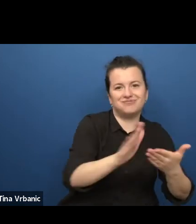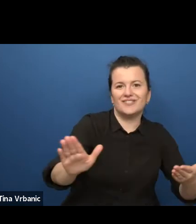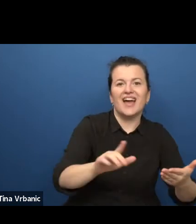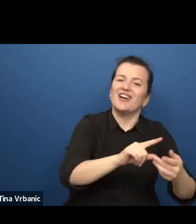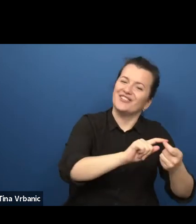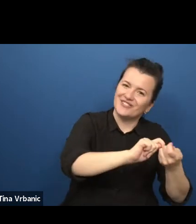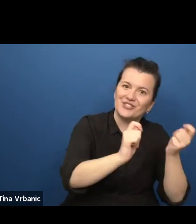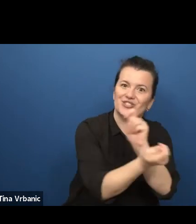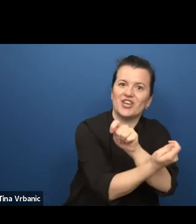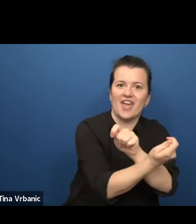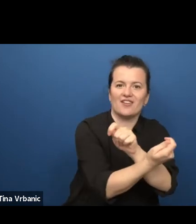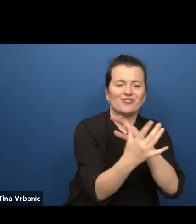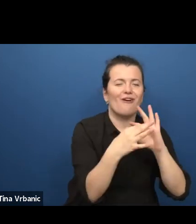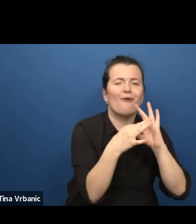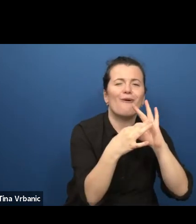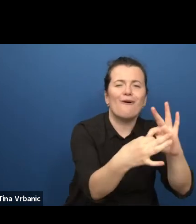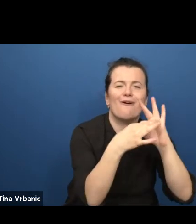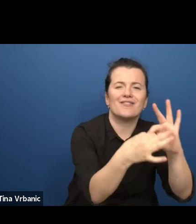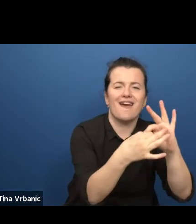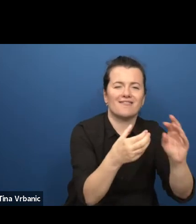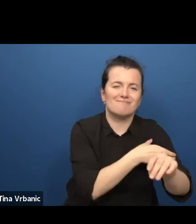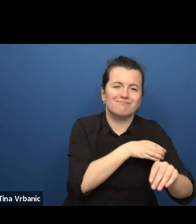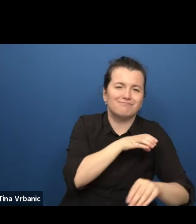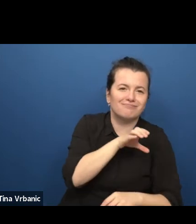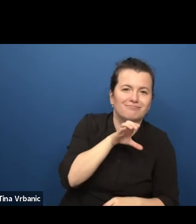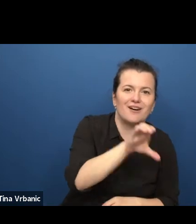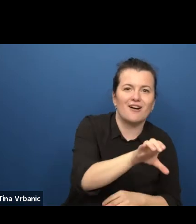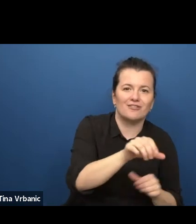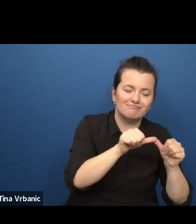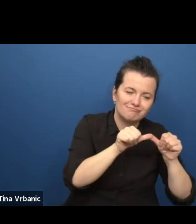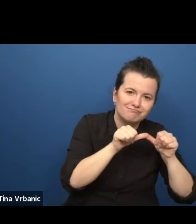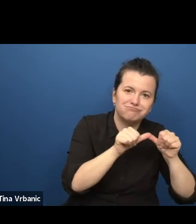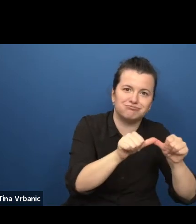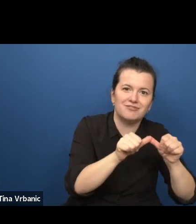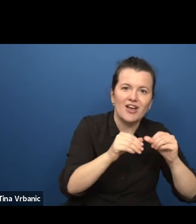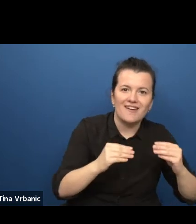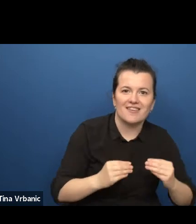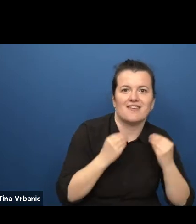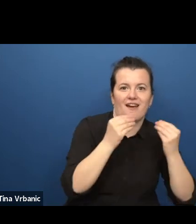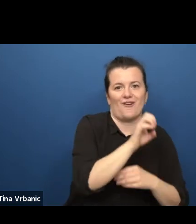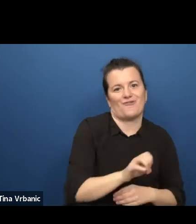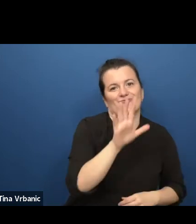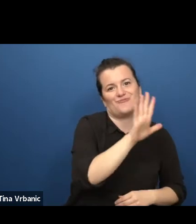to empower and to create a sustainable young Europe. Thank you.